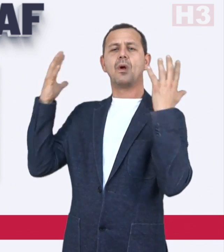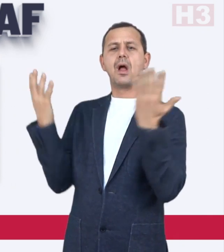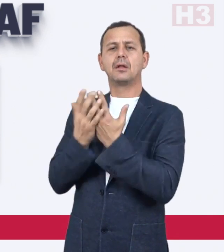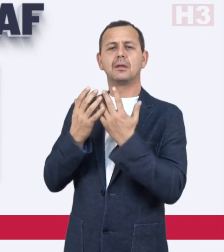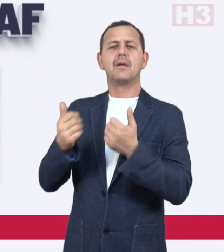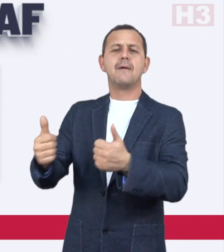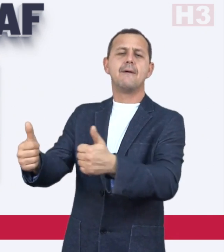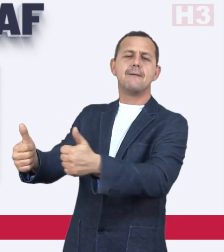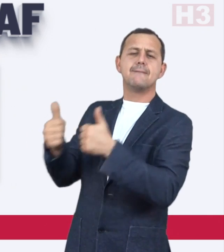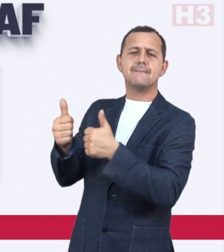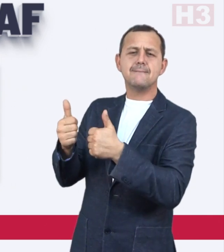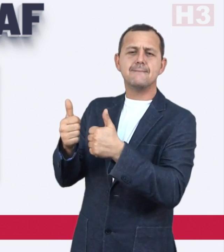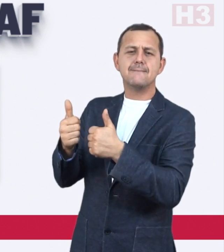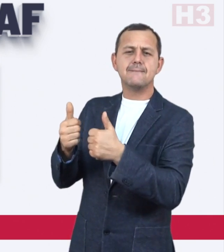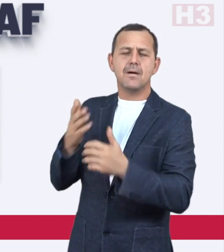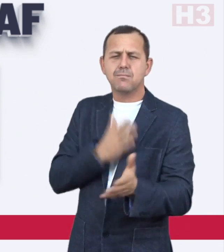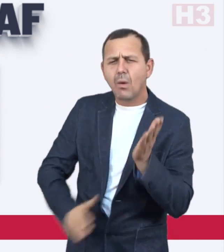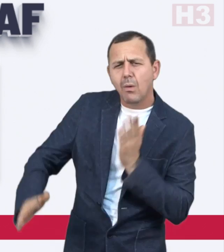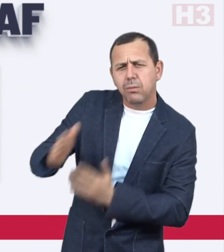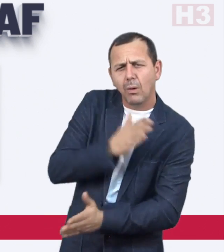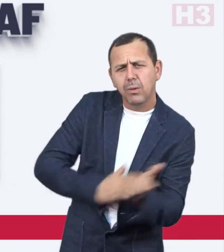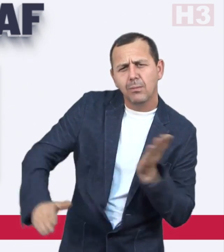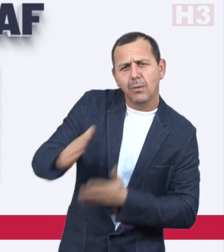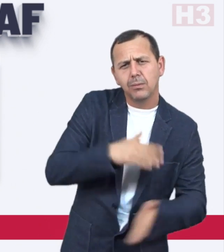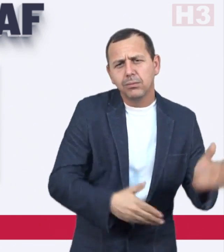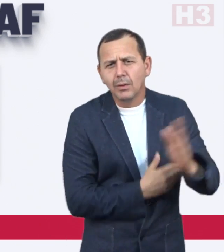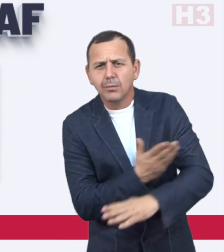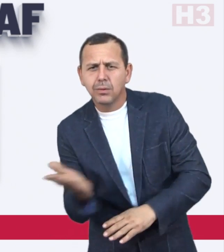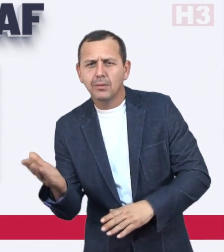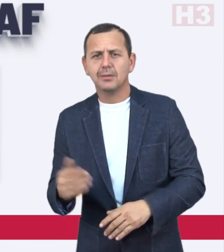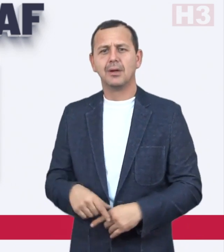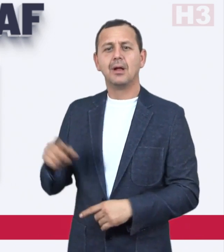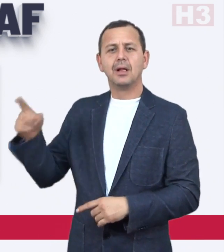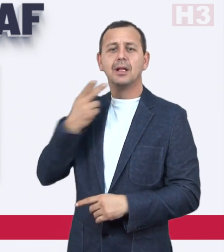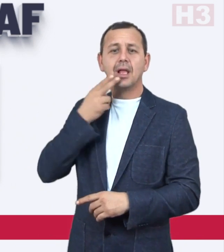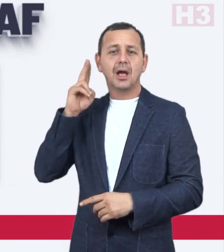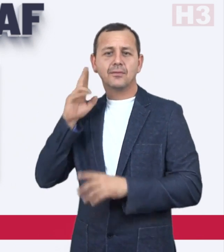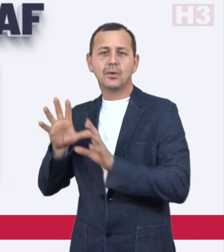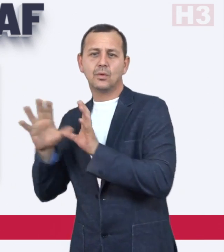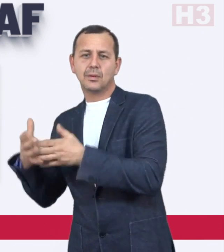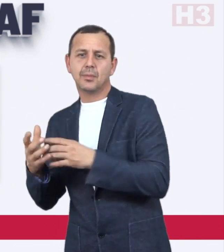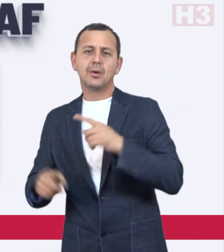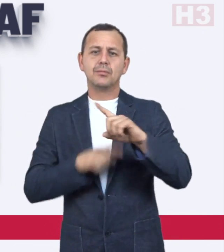the world’s best speed skaters in both deaf